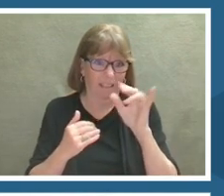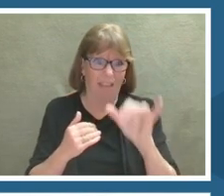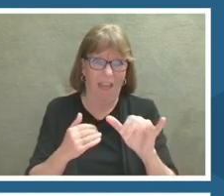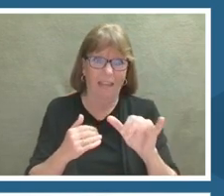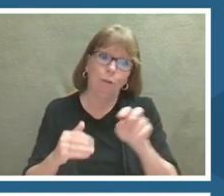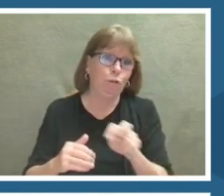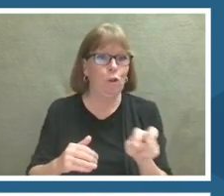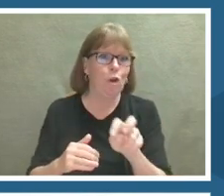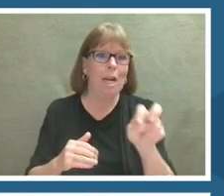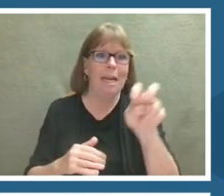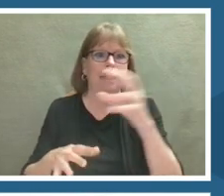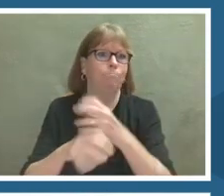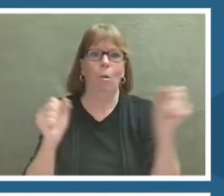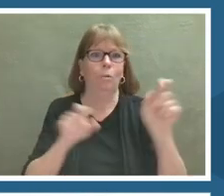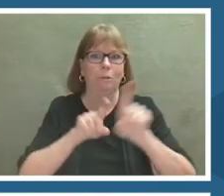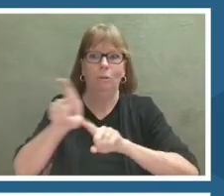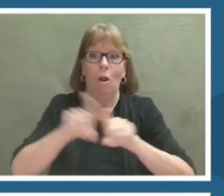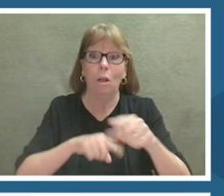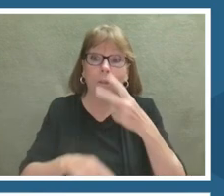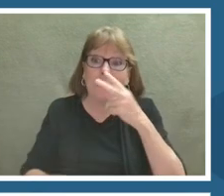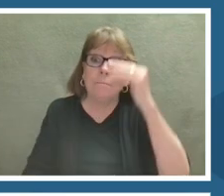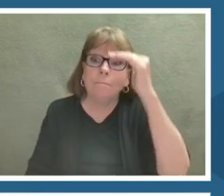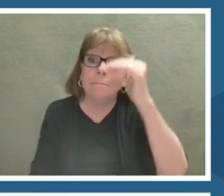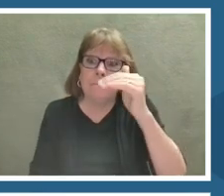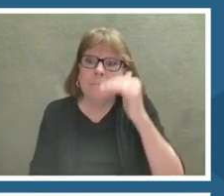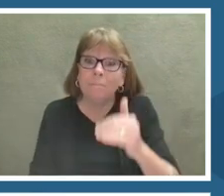Scrolling down, you can see there are three main components.